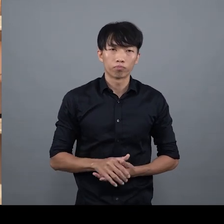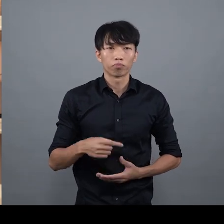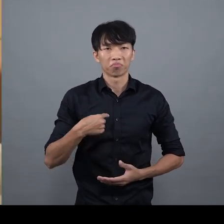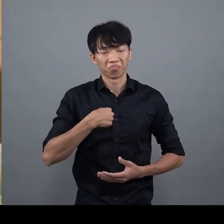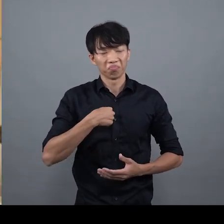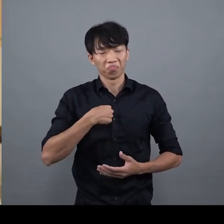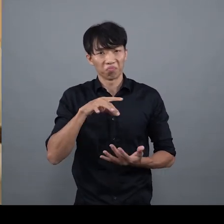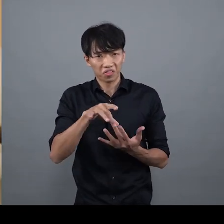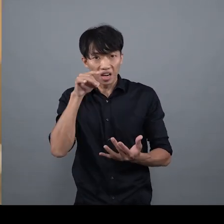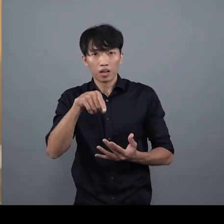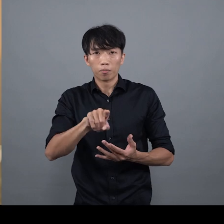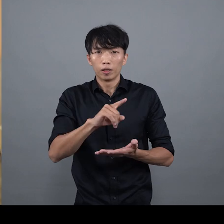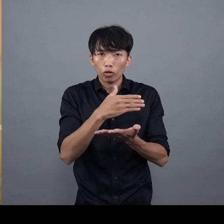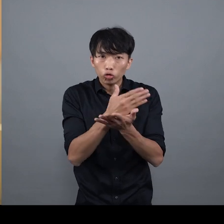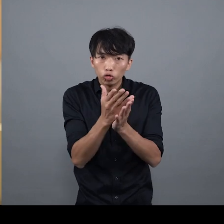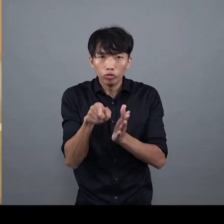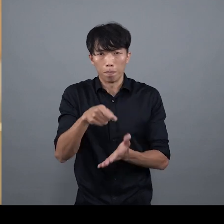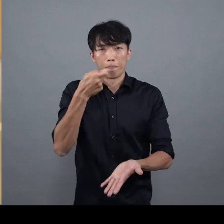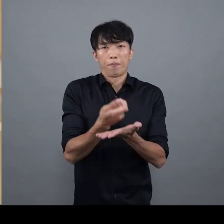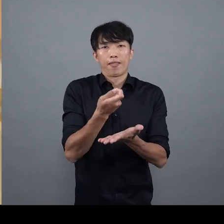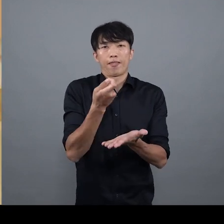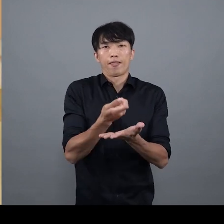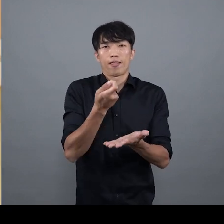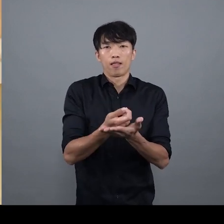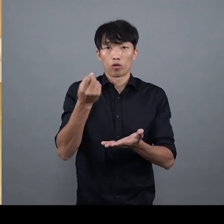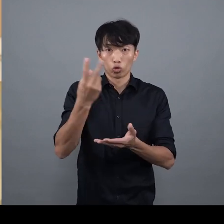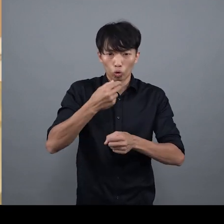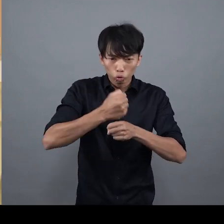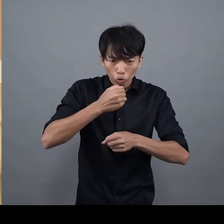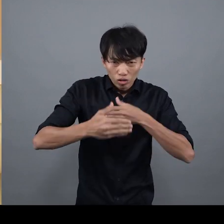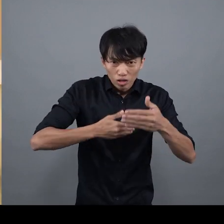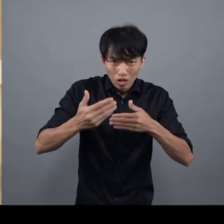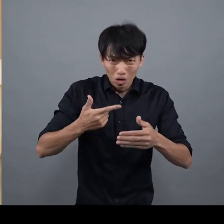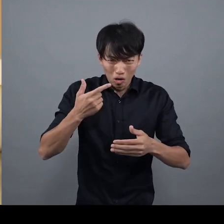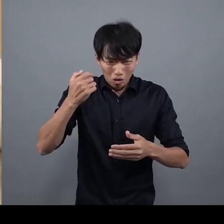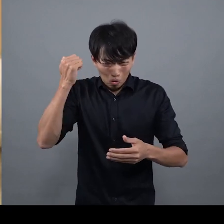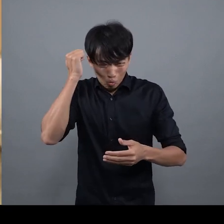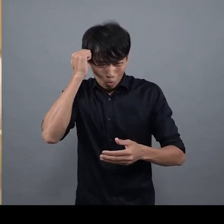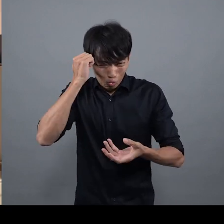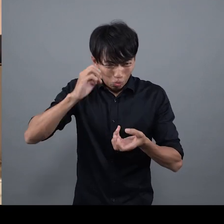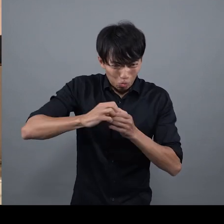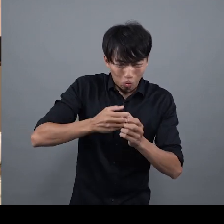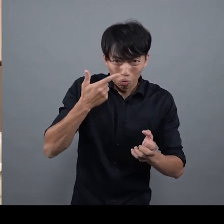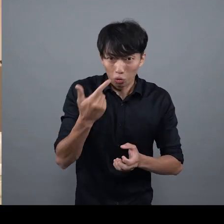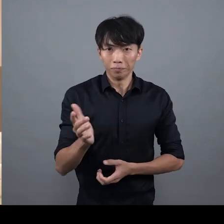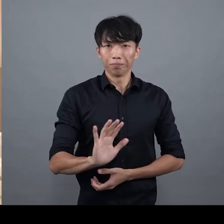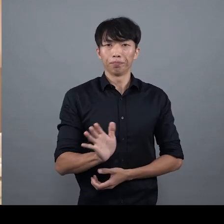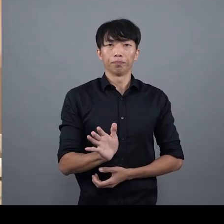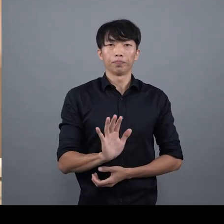so I choose materials that are more economical and don't require complicated production processes